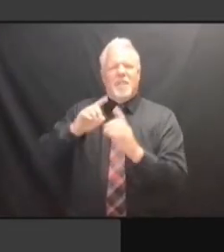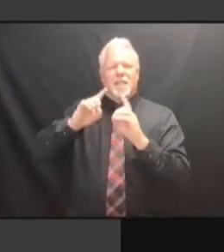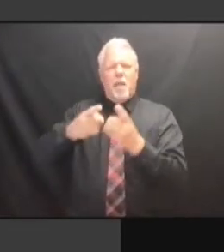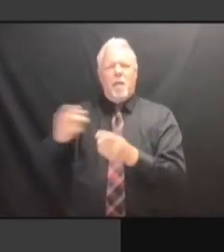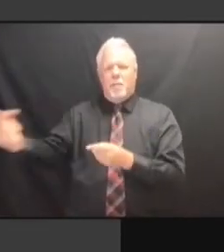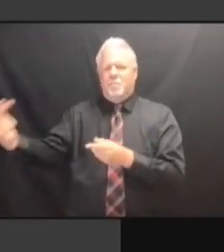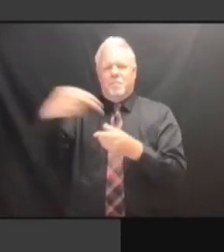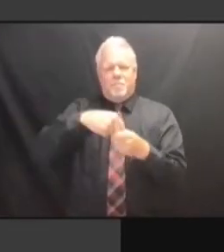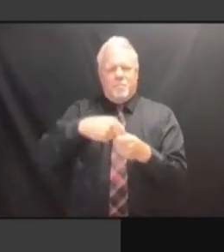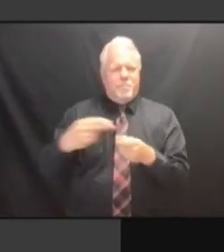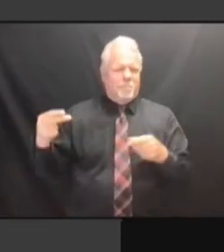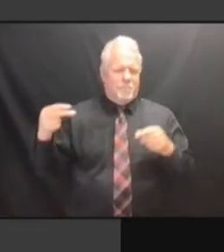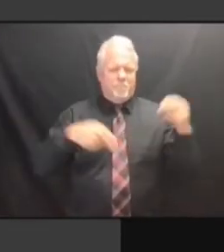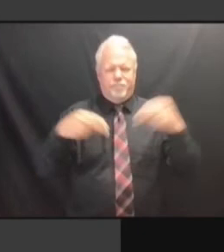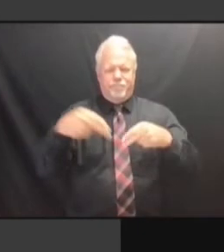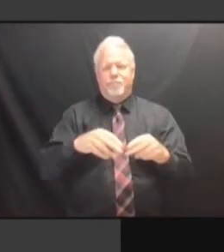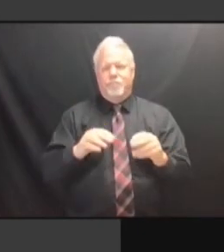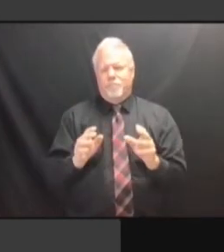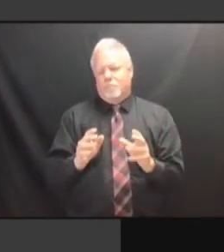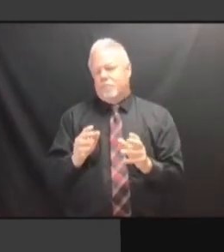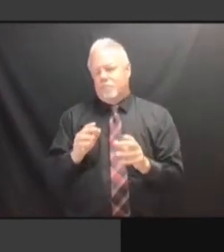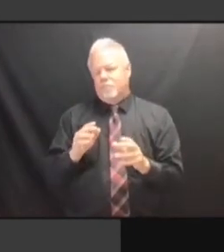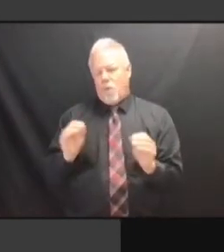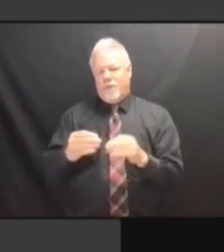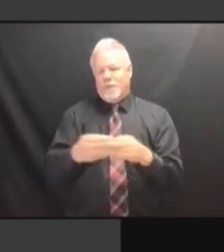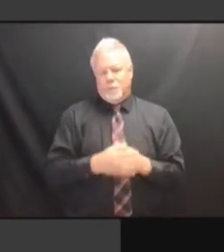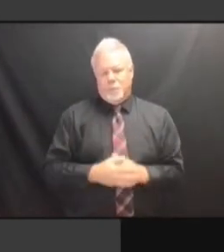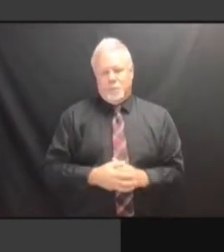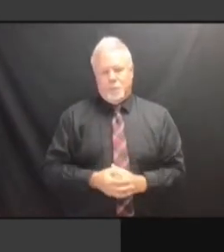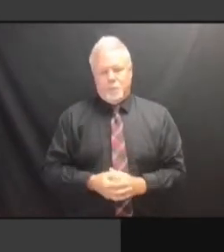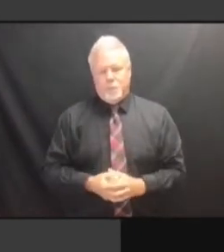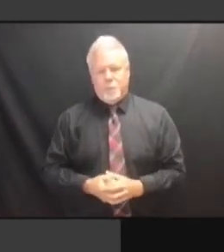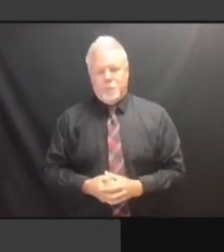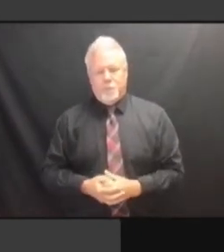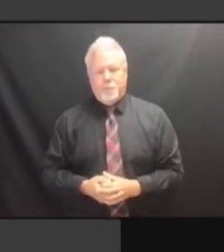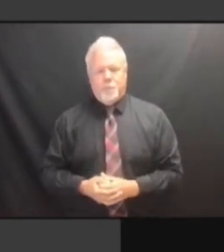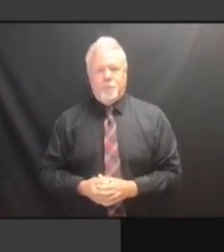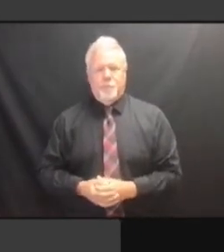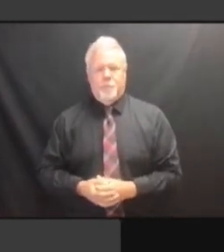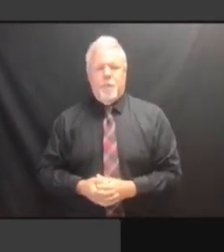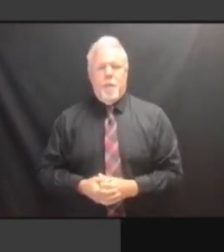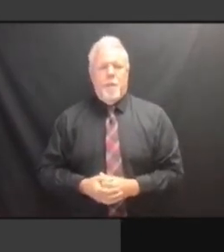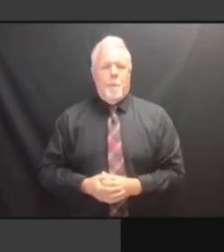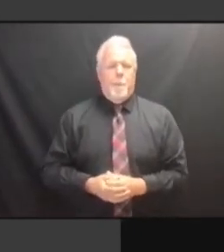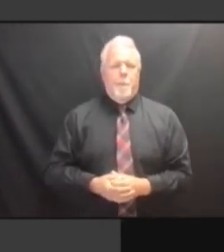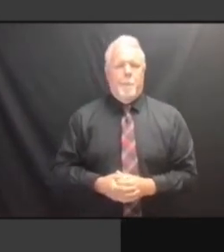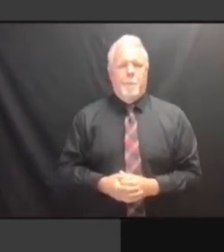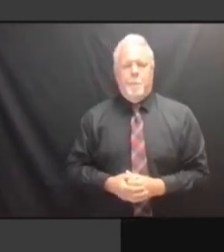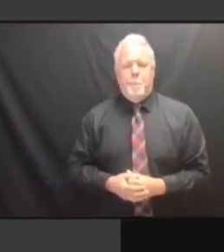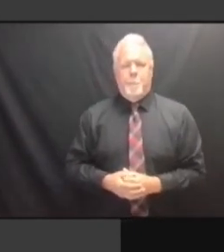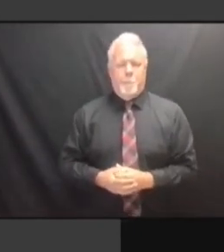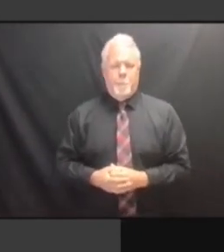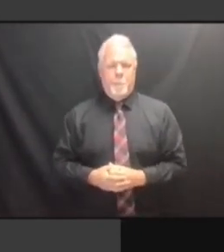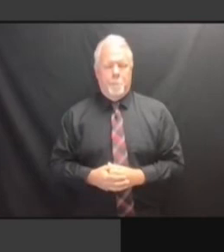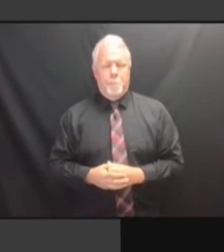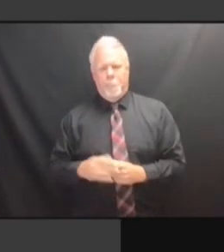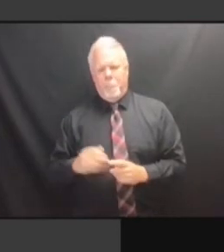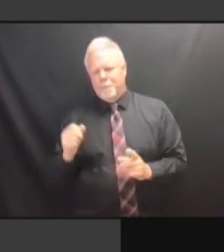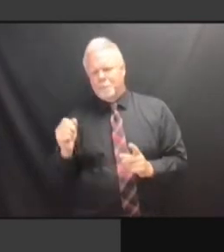BEFORE YOU -- >> NO, BEFORE YOU -- >> NO, THAT BEFORE YOU -- >> NO, THAT WILL BEFORE YOU -- >> NO, THAT WILL BE BEFORE YOU -- >> NO, THAT WILL BE STEP BEFORE YOU -- >> NO, THAT WILL BE STEP 1 BEFORE YOU -- >> NO, THAT WILL BE STEP 1 OR BEFORE YOU -- >> NO, THAT WILL BE STEP 1 OR 2. NO, THAT WILL BE STEP 1 OR 2. NO, THAT WILL BE STEP 1 OR 2. THE NO, THAT WILL BE STEP 1 OR 2. THE NEXT NO, THAT WILL BE STEP 1 OR 2. THE NEXT PLAN NO, THAT WILL BE STEP 1 OR 2. THE NEXT PLAN IS, NO, THAT WILL BE STEP 1 OR 2. THE NEXT PLAN IS, ONCE NO, THAT WILL BE STEP 1 OR 2. THE NEXT PLAN IS, ONCE WE THE NEXT PLAN IS, ONCE WE THE NEXT PLAN IS, ONCE WE FINALIZE THE NEXT PLAN IS, ONCE WE FINALIZE THE THE NEXT PLAN IS, ONCE WE FINALIZE THE BASIC THE NEXT PLAN IS, ONCE WE FINALIZE THE BASIC LAYOUT, THE NEXT PLAN IS, ONCE WE FINALIZE THE BASIC LAYOUT, IS